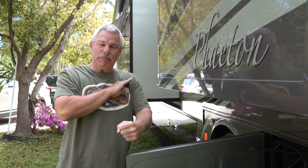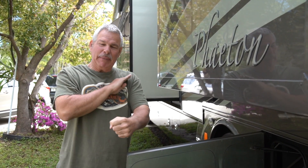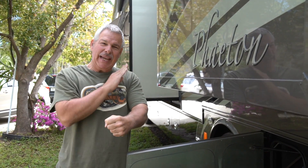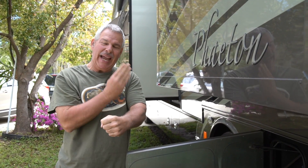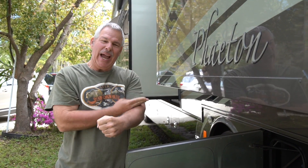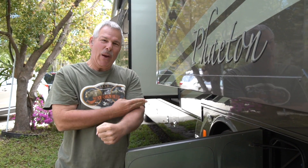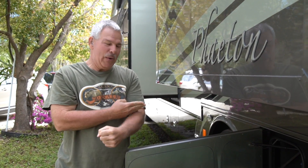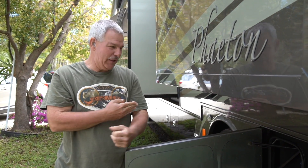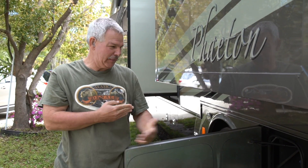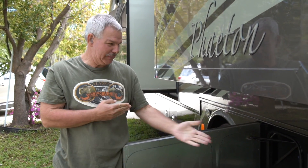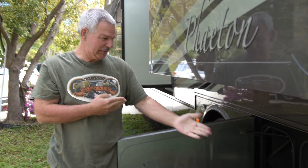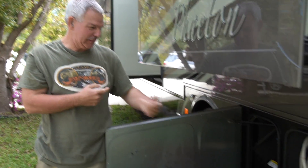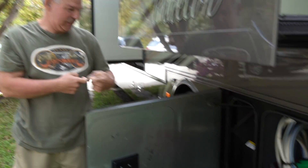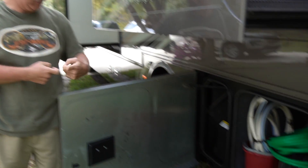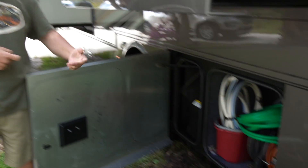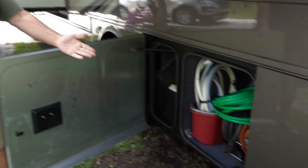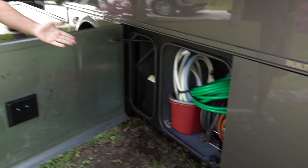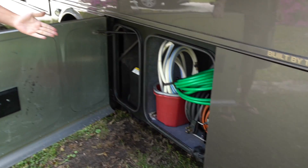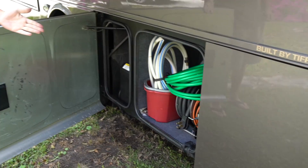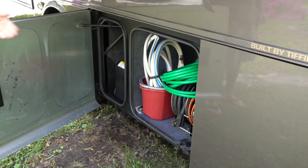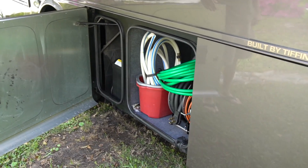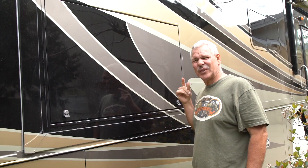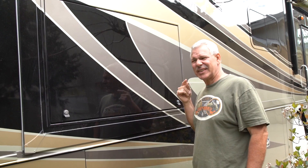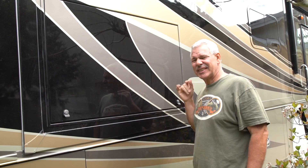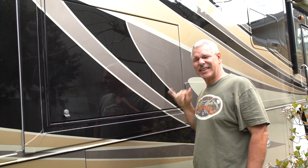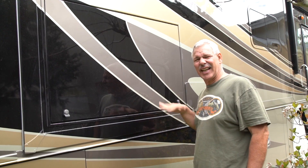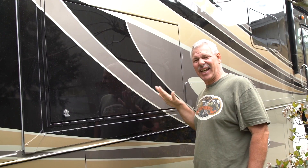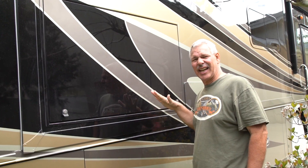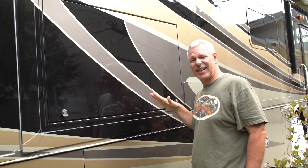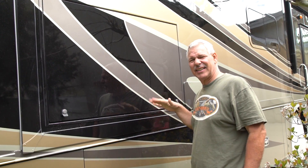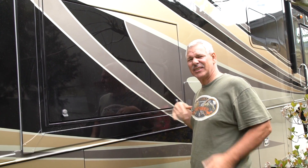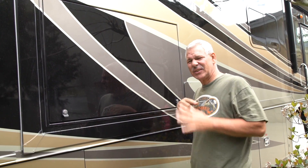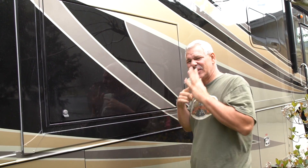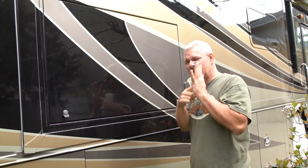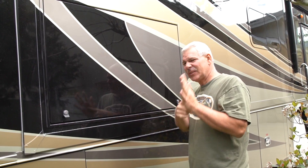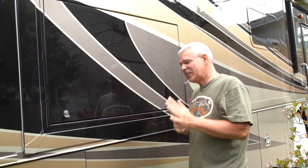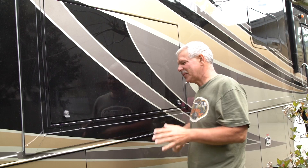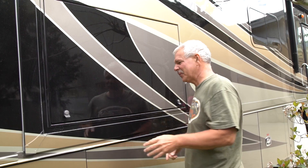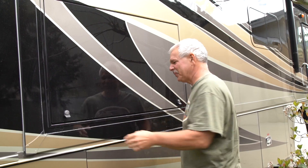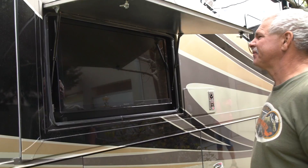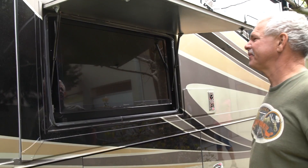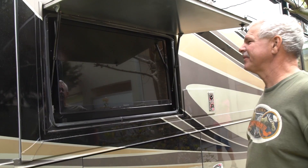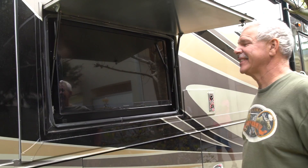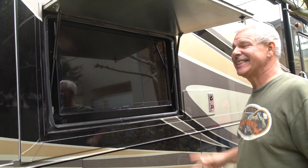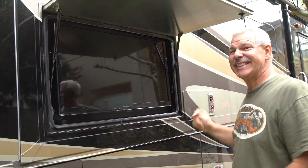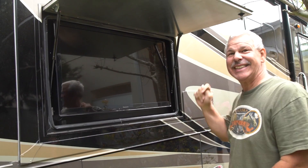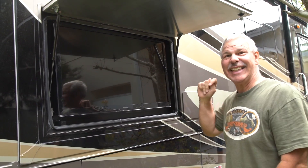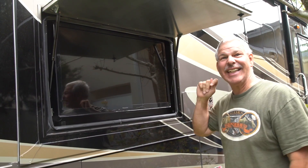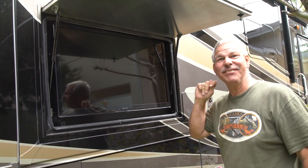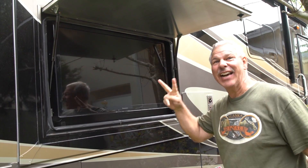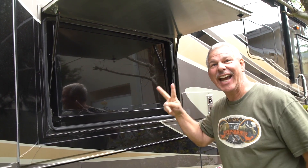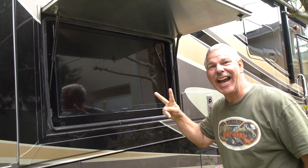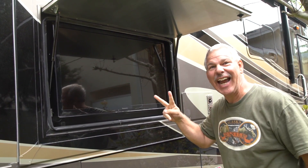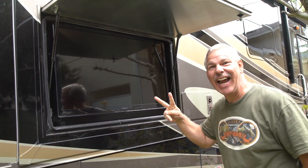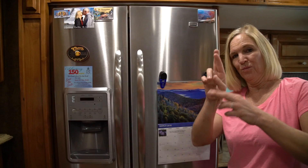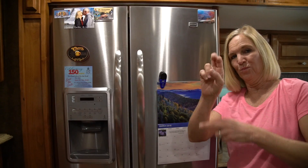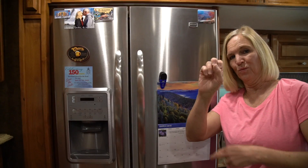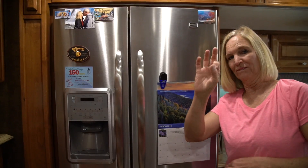Our battery manpower. What's that? I'll show you. TV!